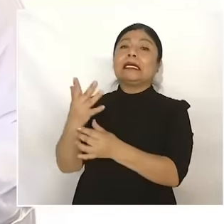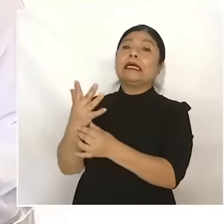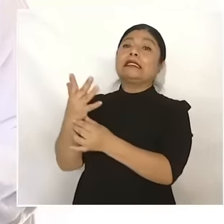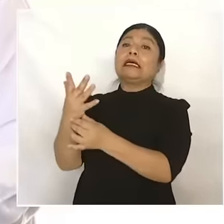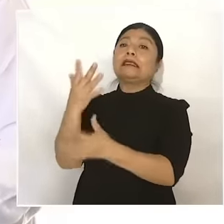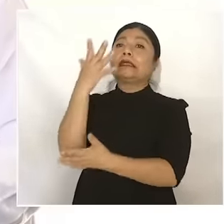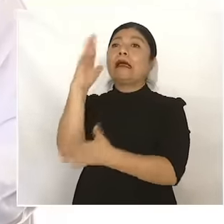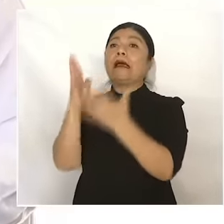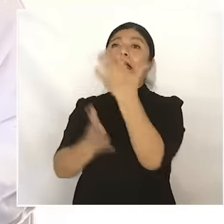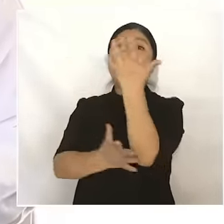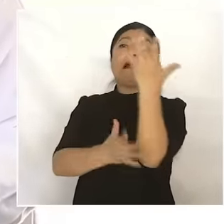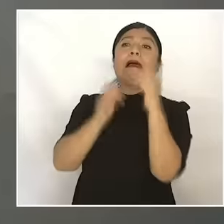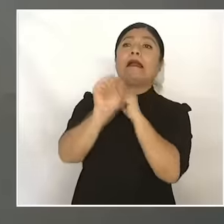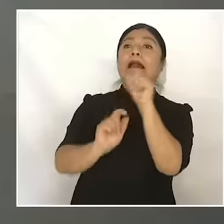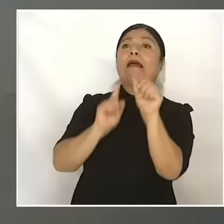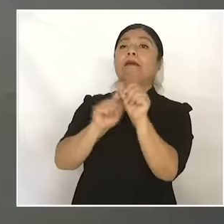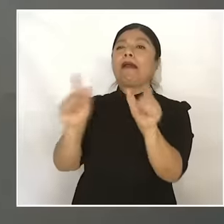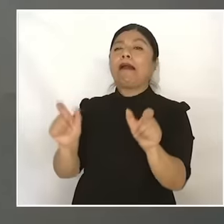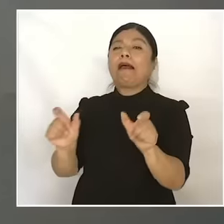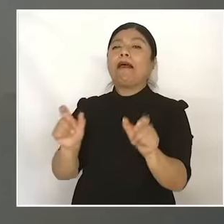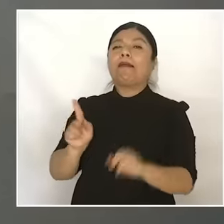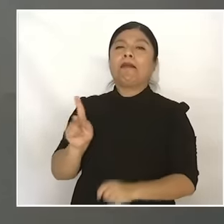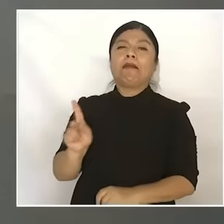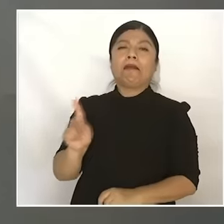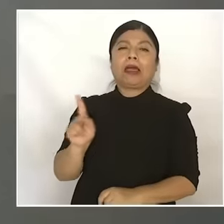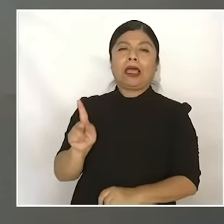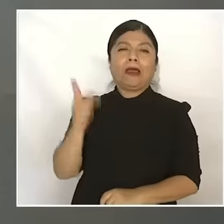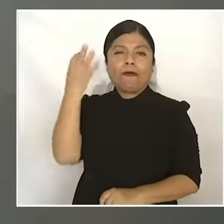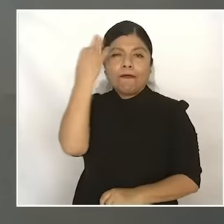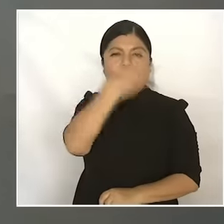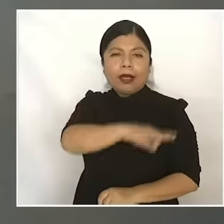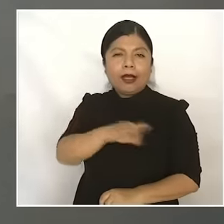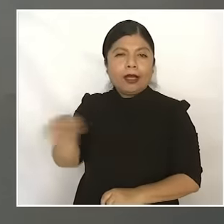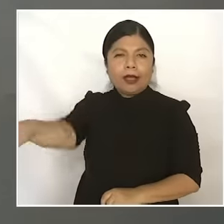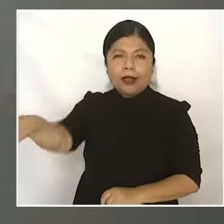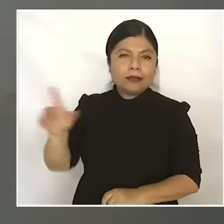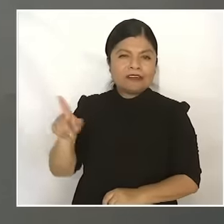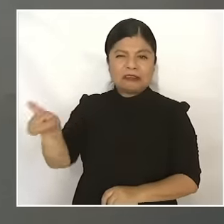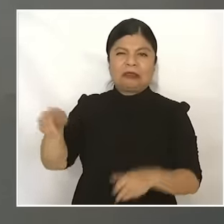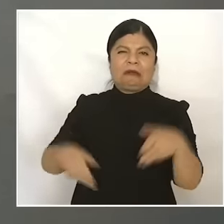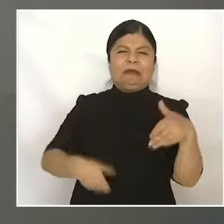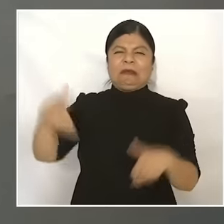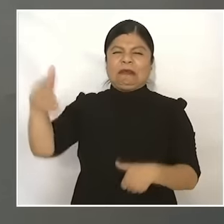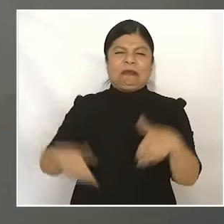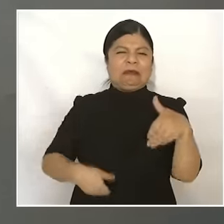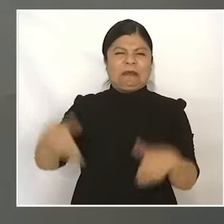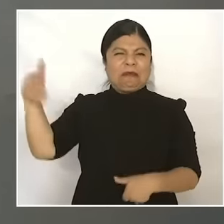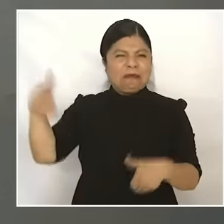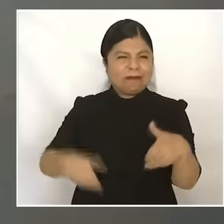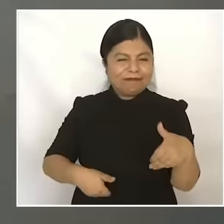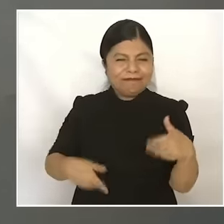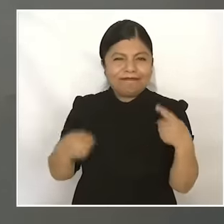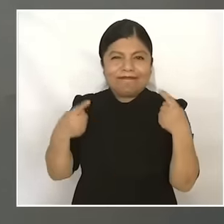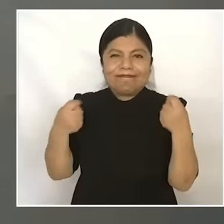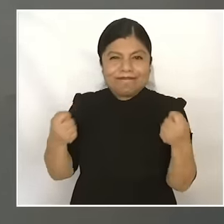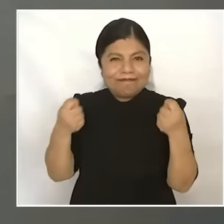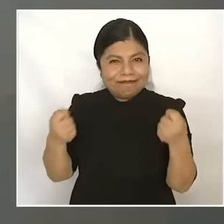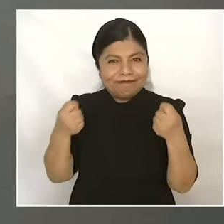it makes them angry that I tell them that but my chest It's not a winery then and I always say what